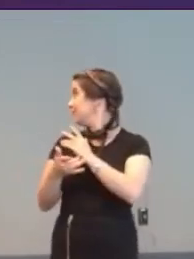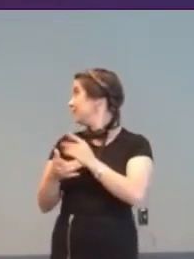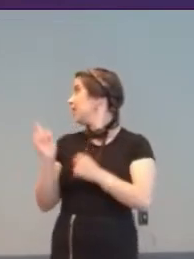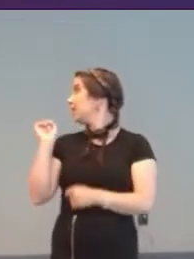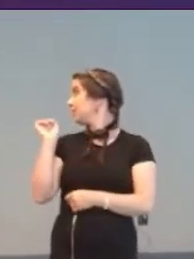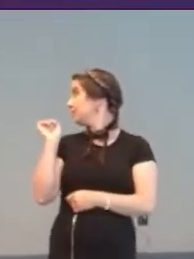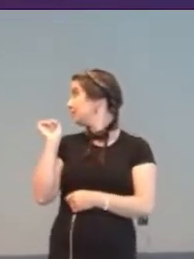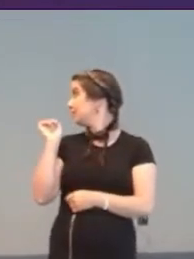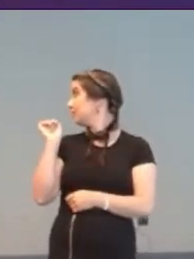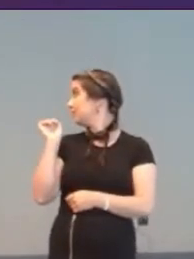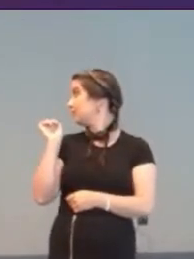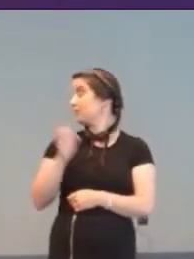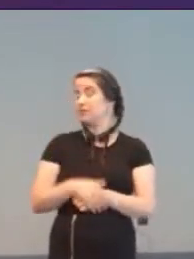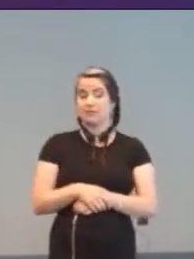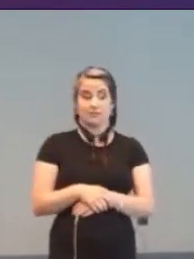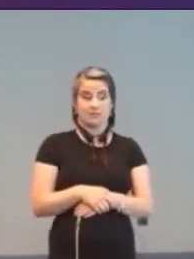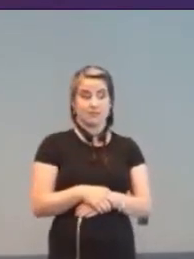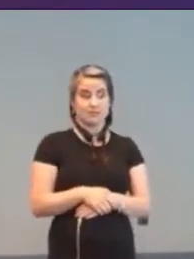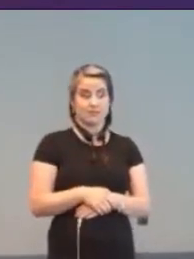"Yes" Okay what would you like on it?